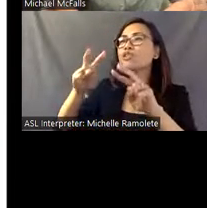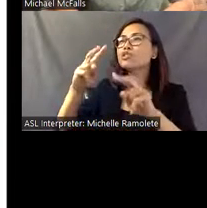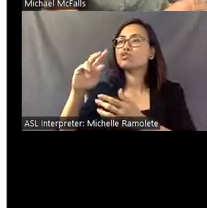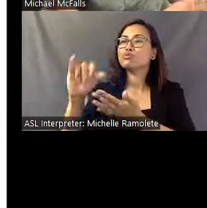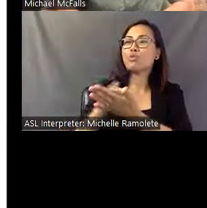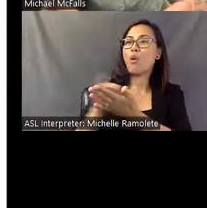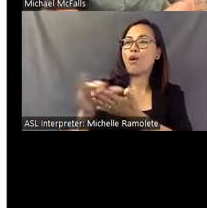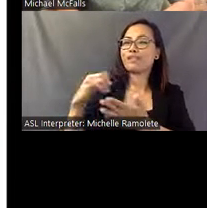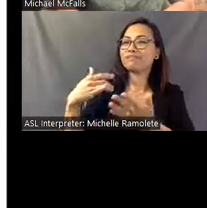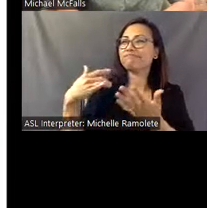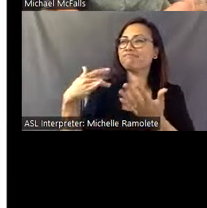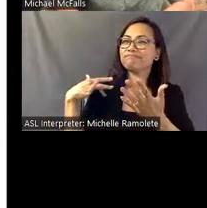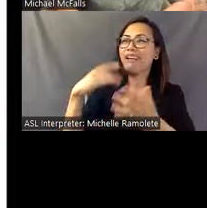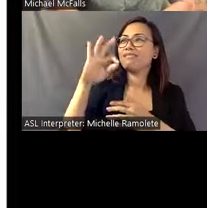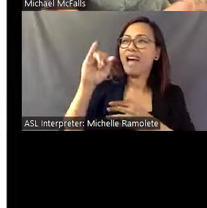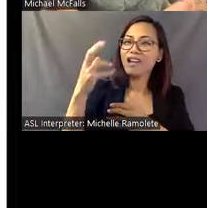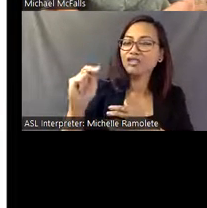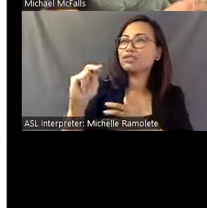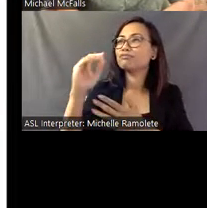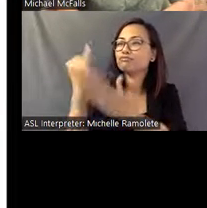references to artworks that he sees in museums.